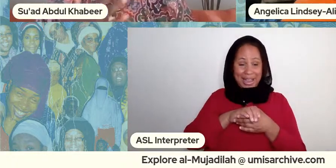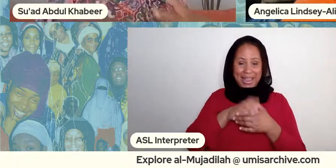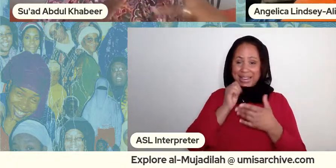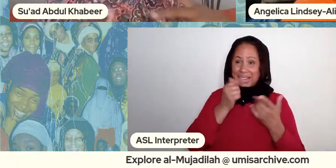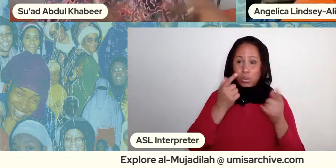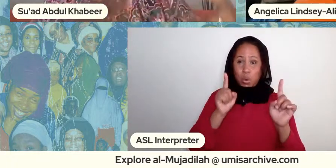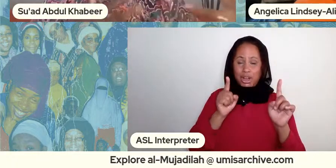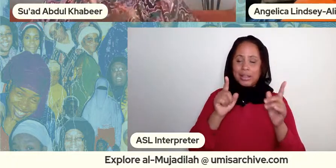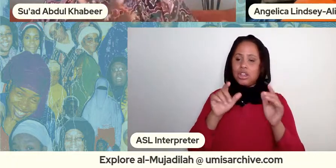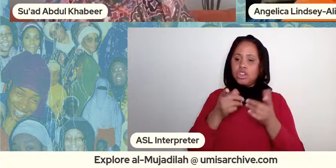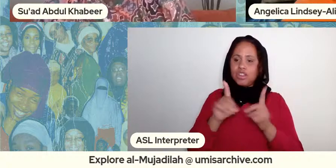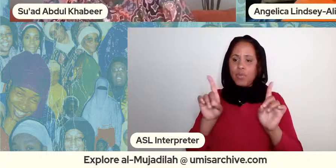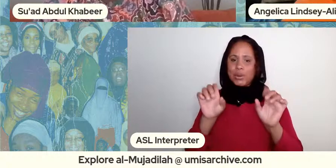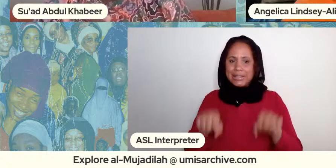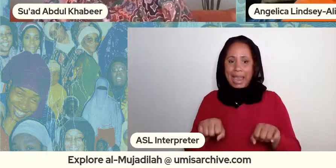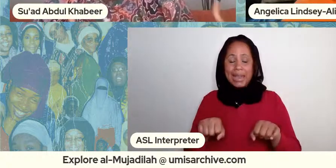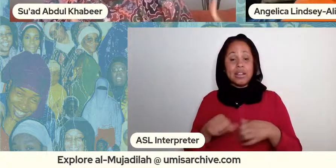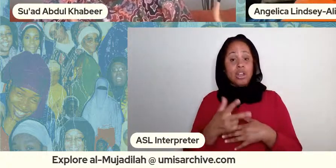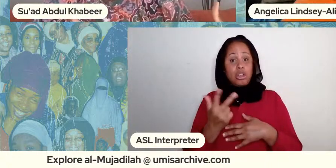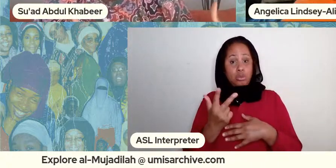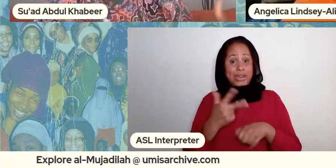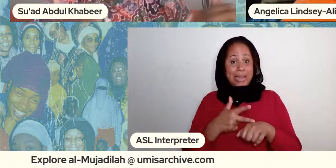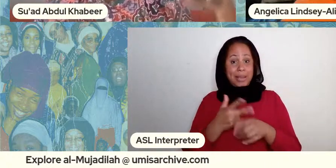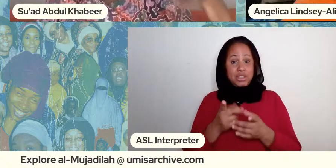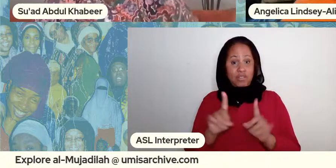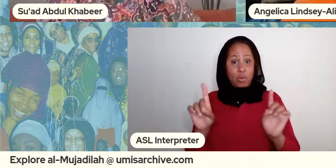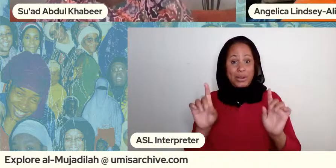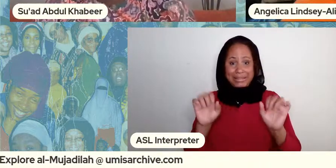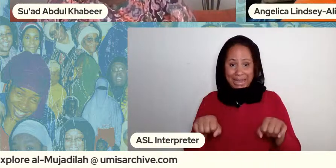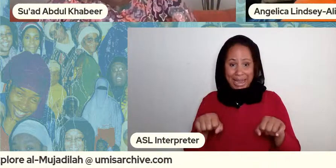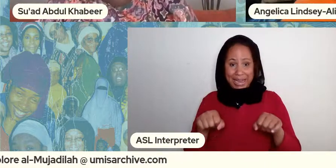you have three divorces before you that you can reconcile before you have to marry somebody else